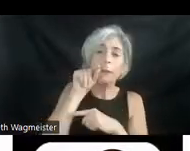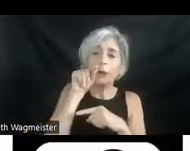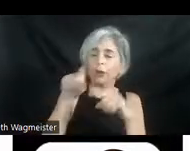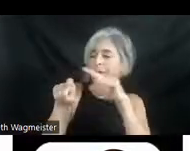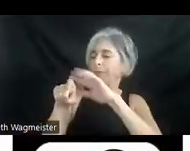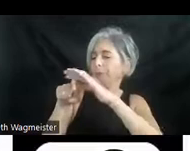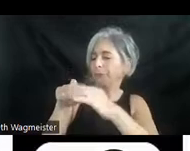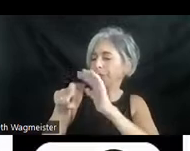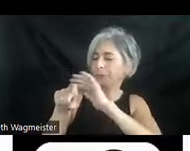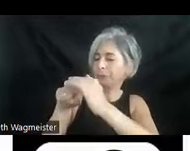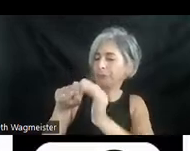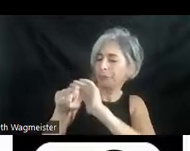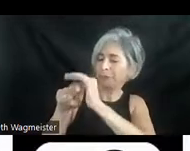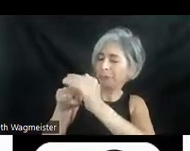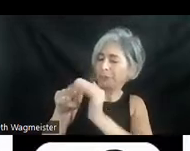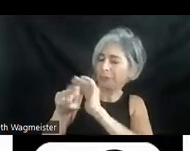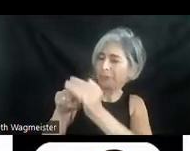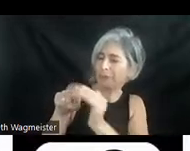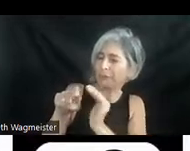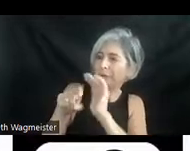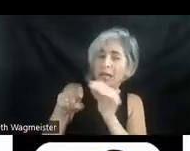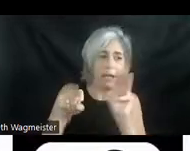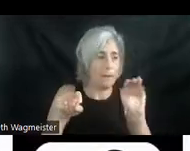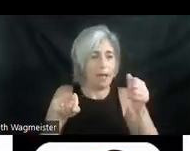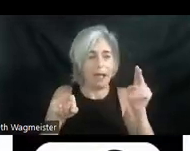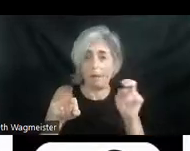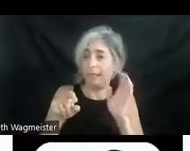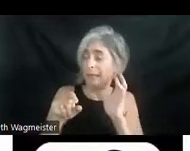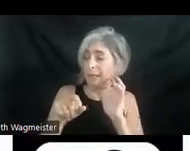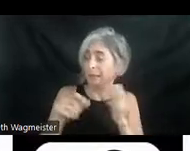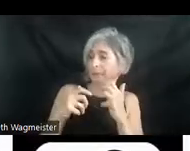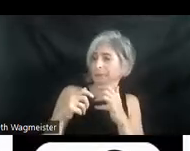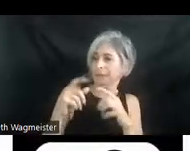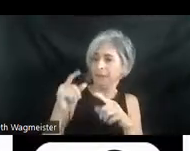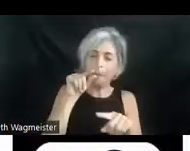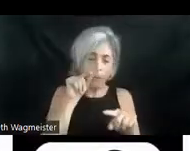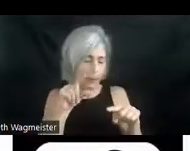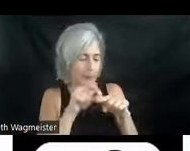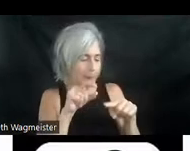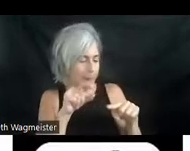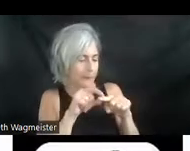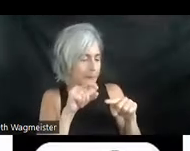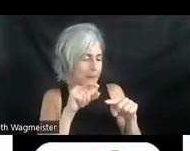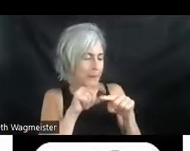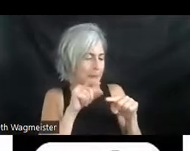Mohammed starts as the bird nips his finger. He taps his finger on the gaping beak. Tilts